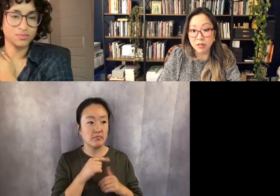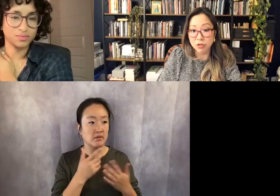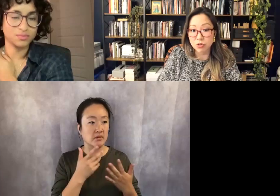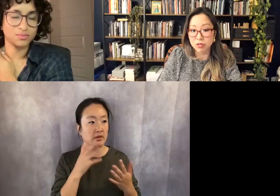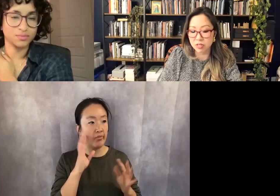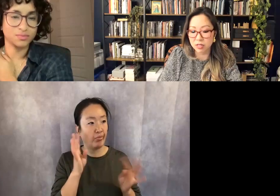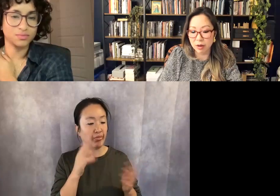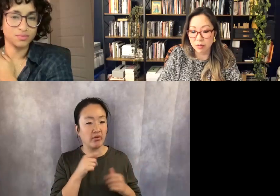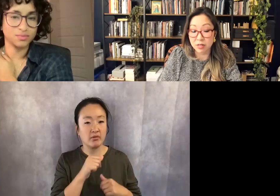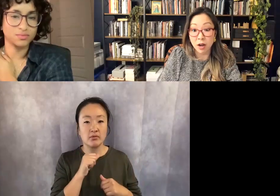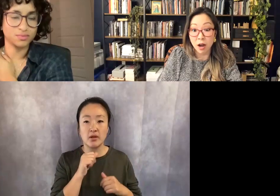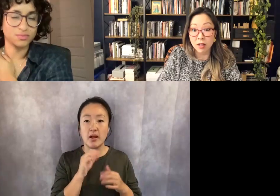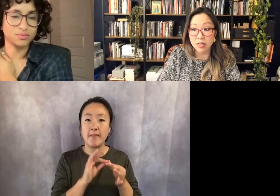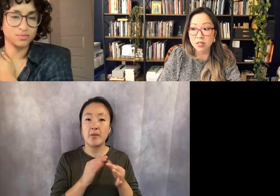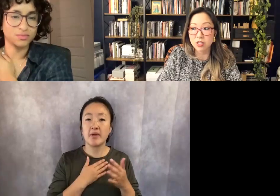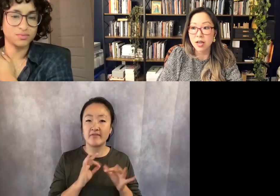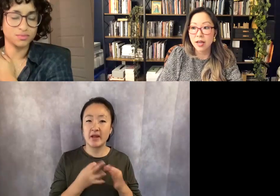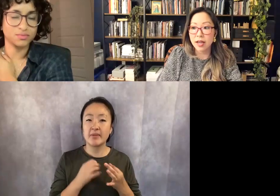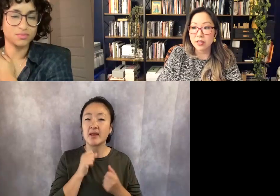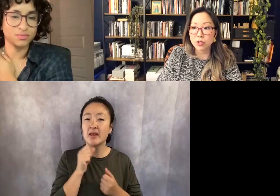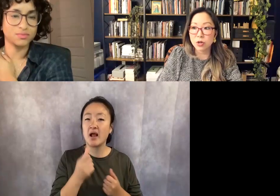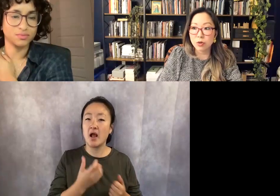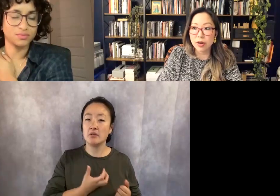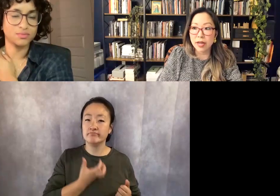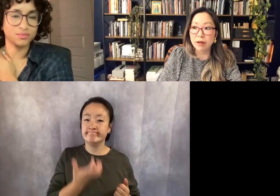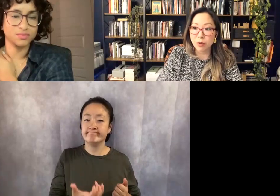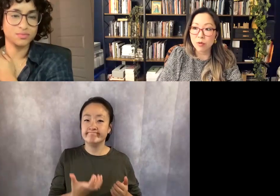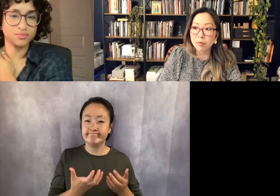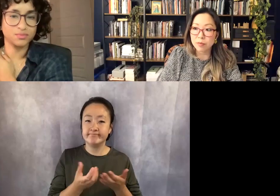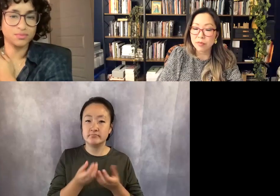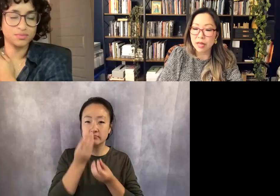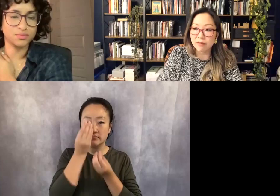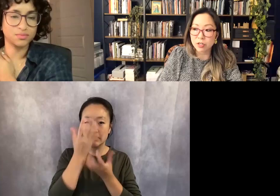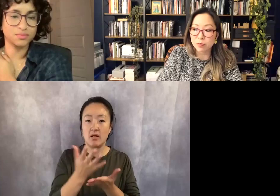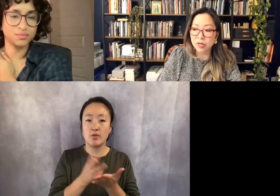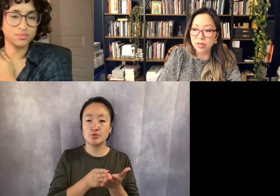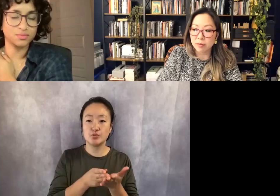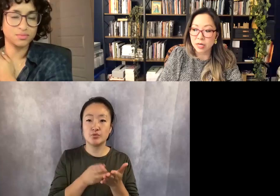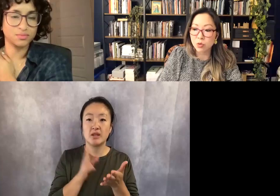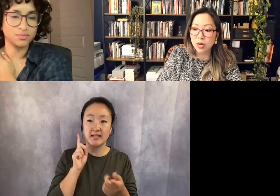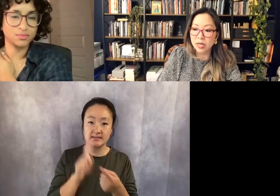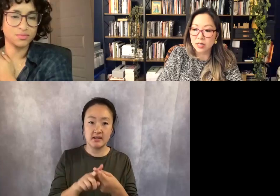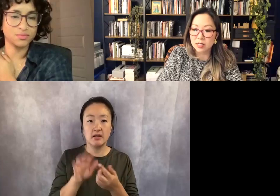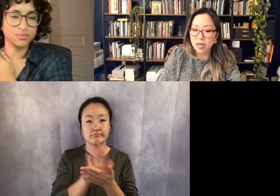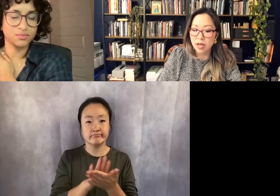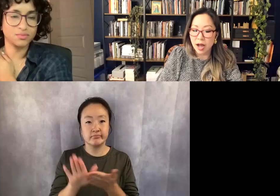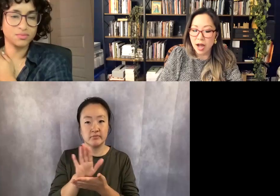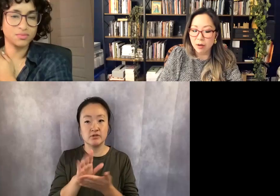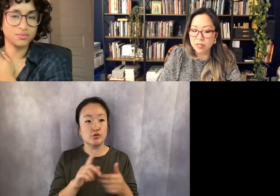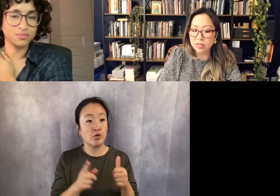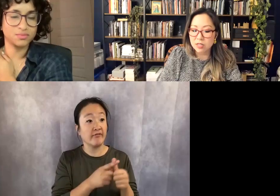the truth until I was in college, and I wrote that first book in my twenties, I was still